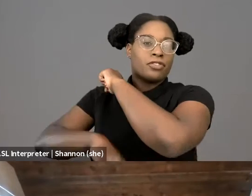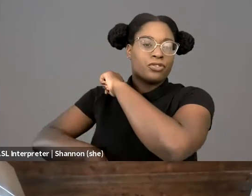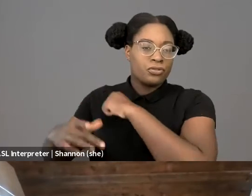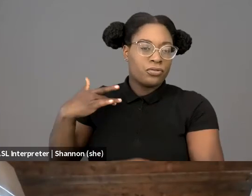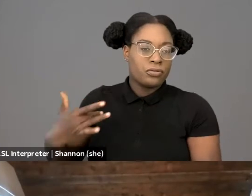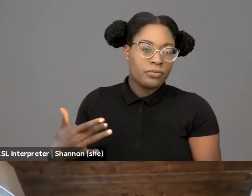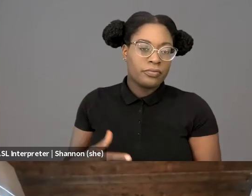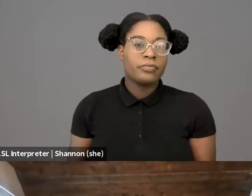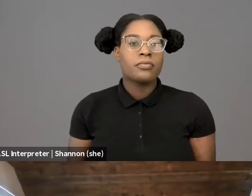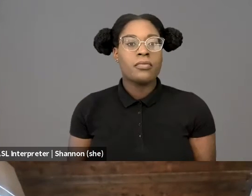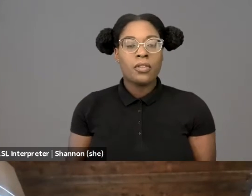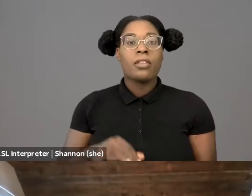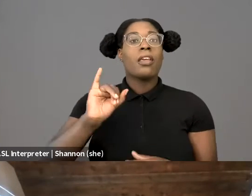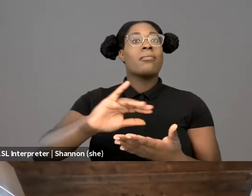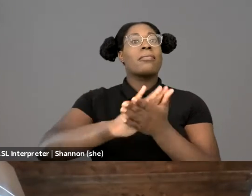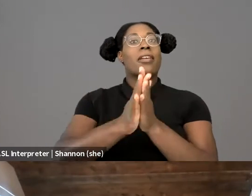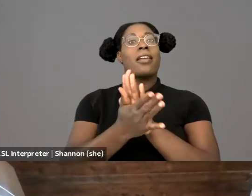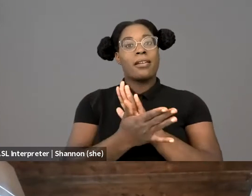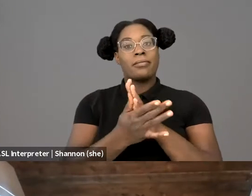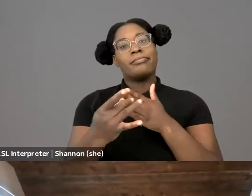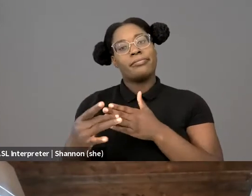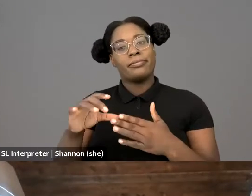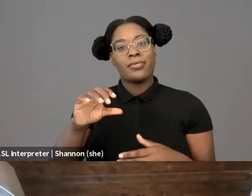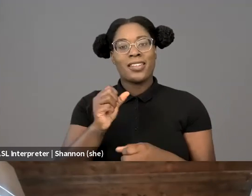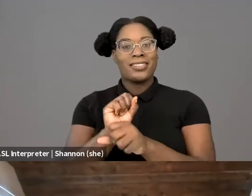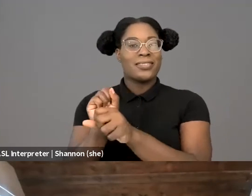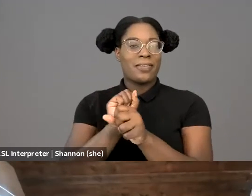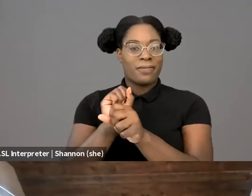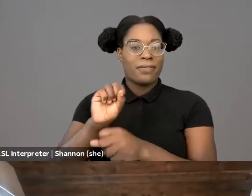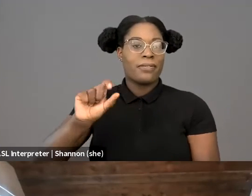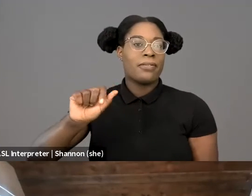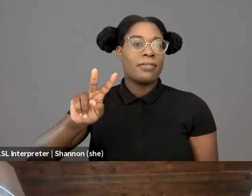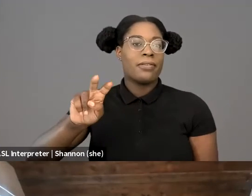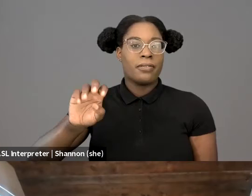Black men and Black women were met with lashings, lynchings, and ultimately legal holdings